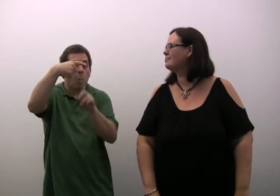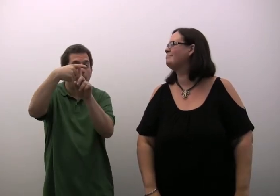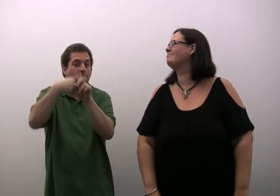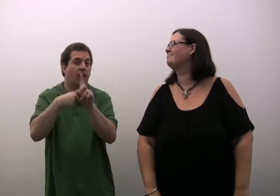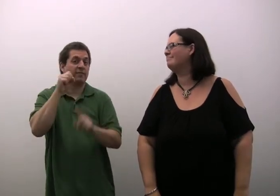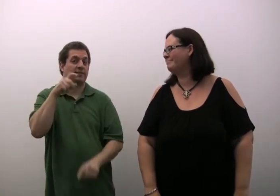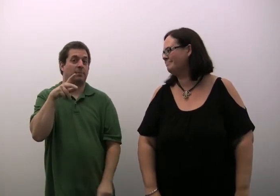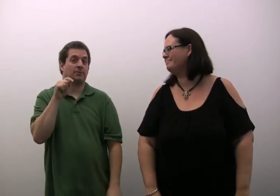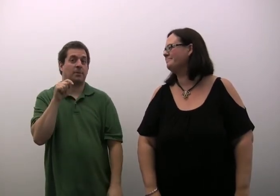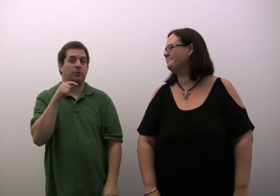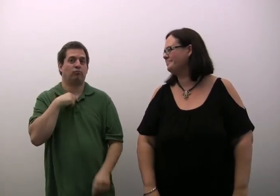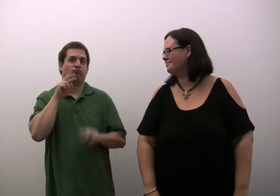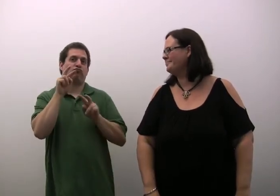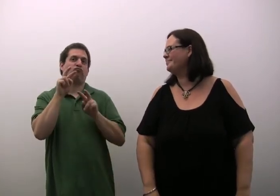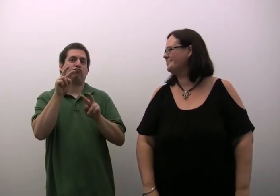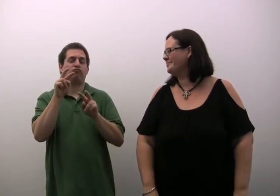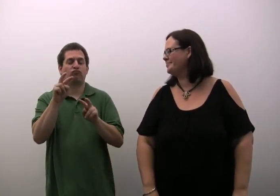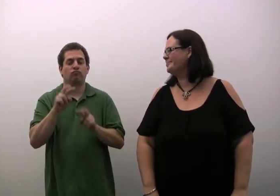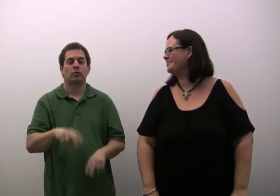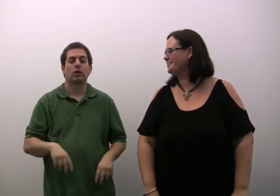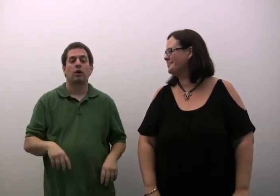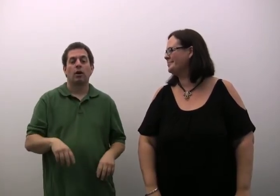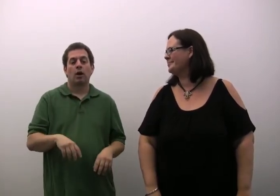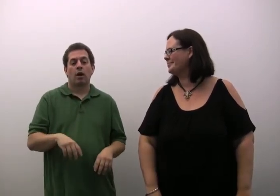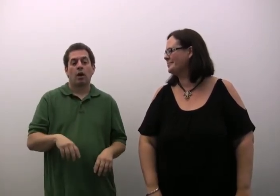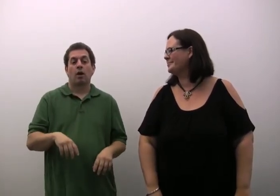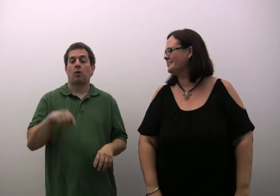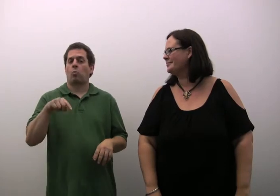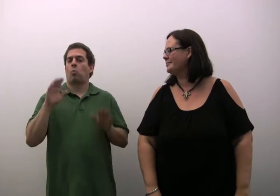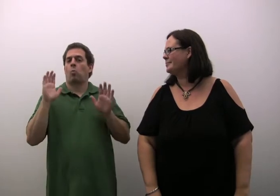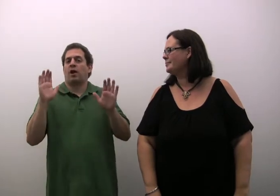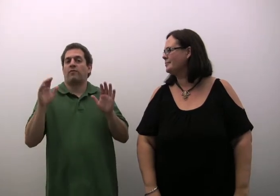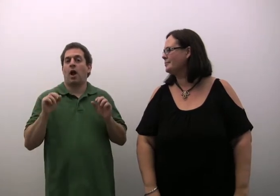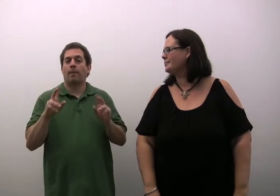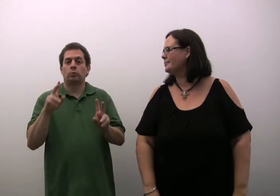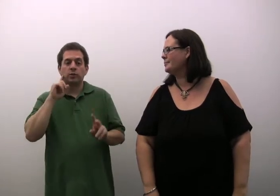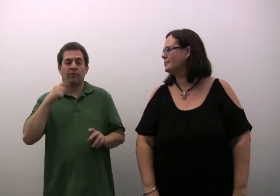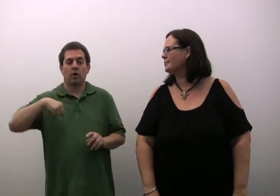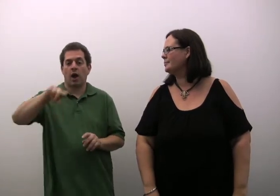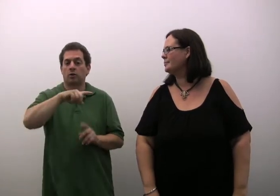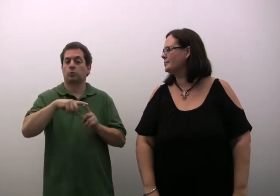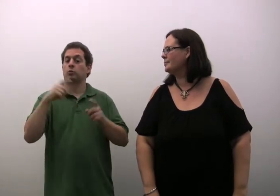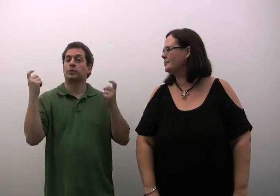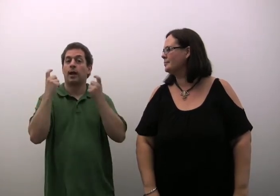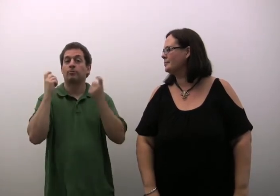entire month of September. This is a wonderful opportunity for us to